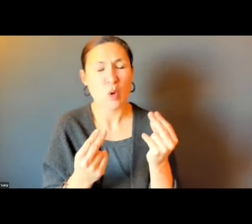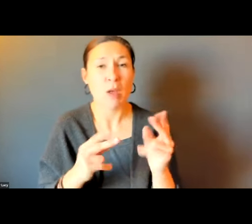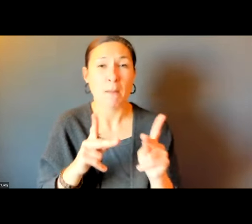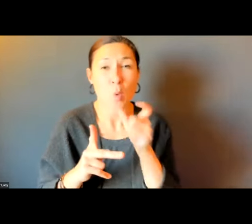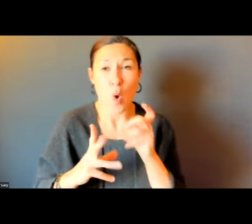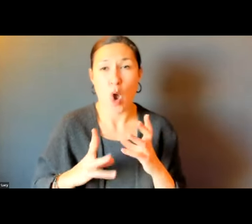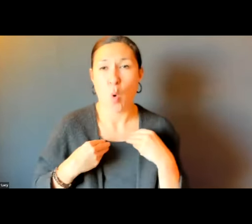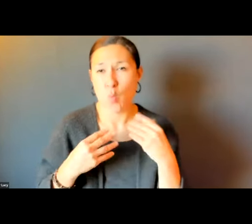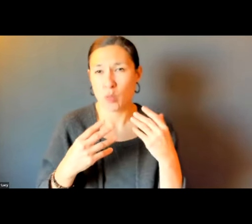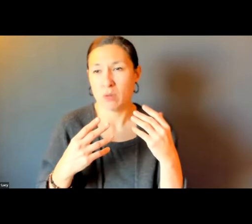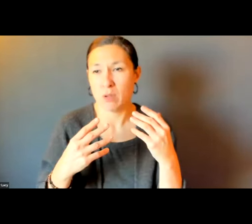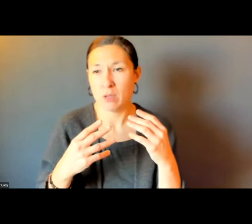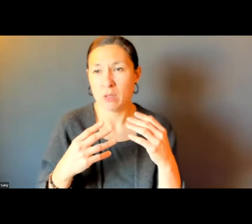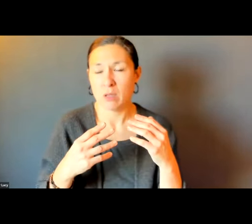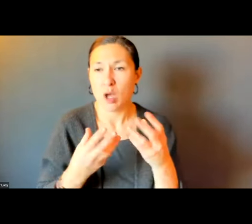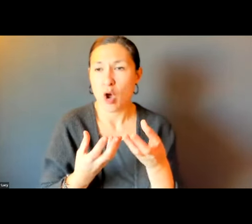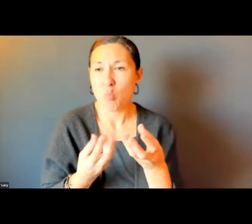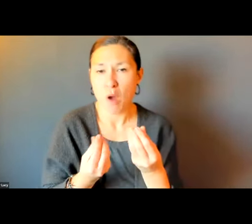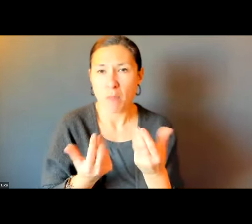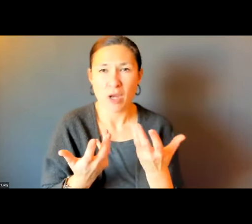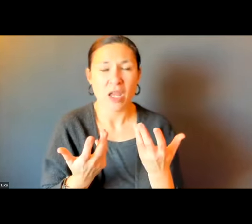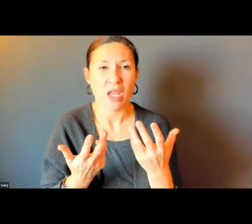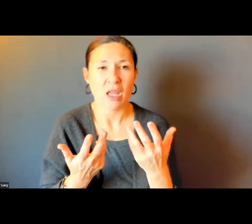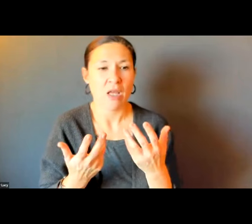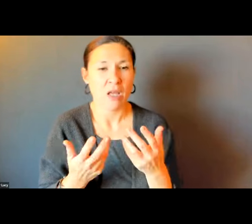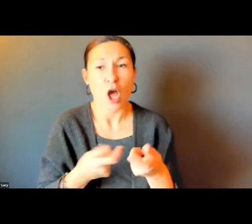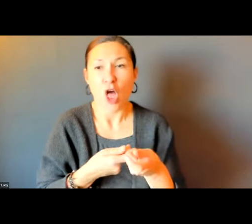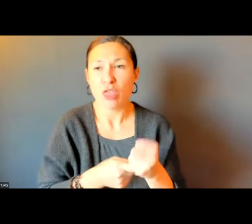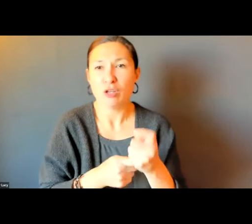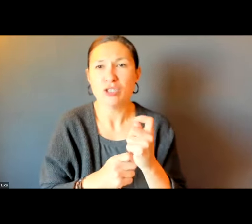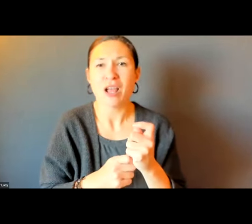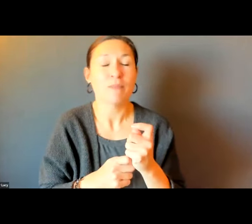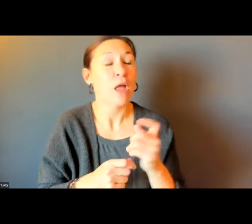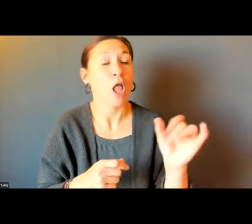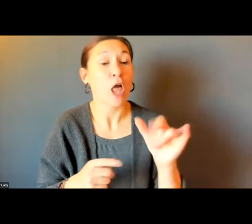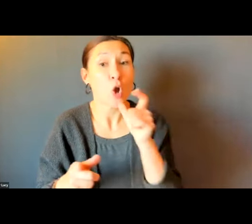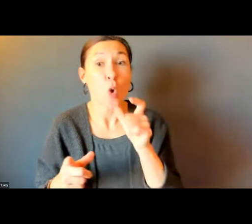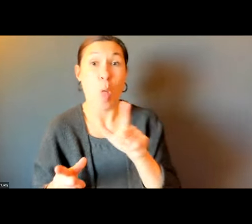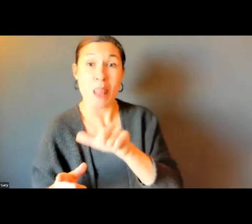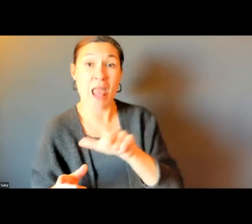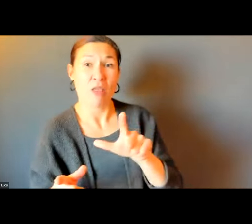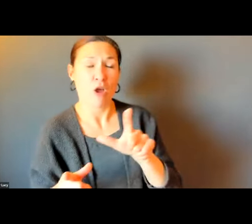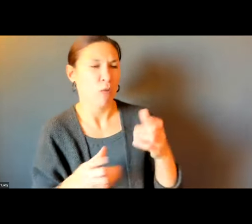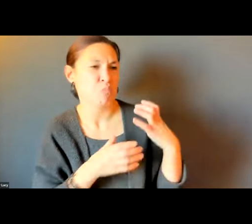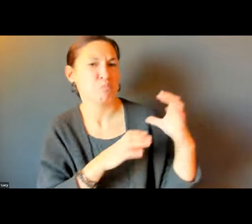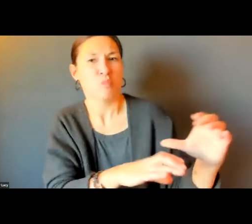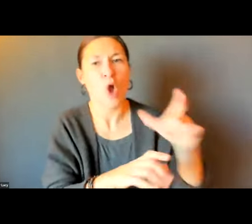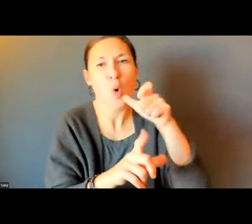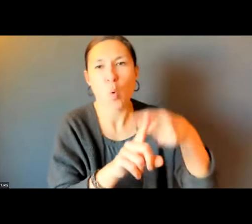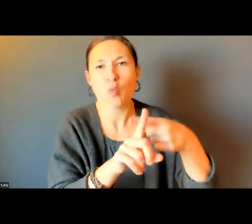IS HAPPENING AT LEAST IN BOSTON IS THAT PROPERTY OWNERS ARE POLICING THE RESPONSIBILITY OF